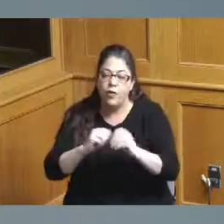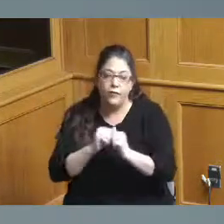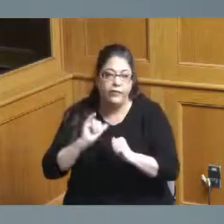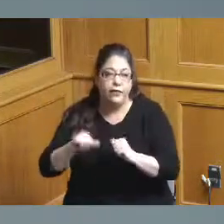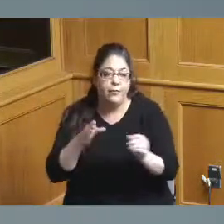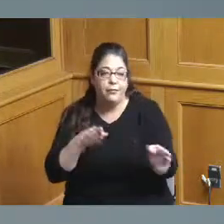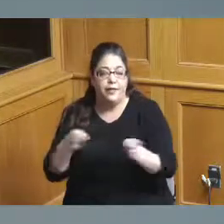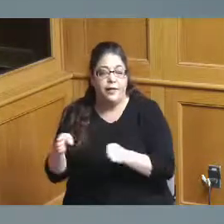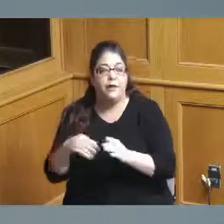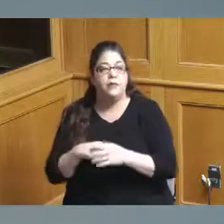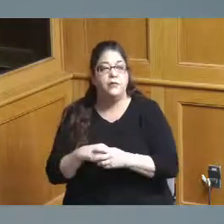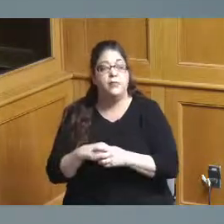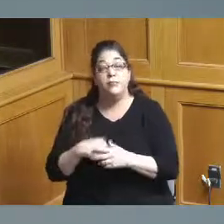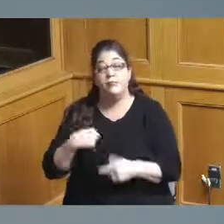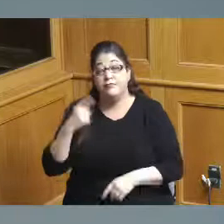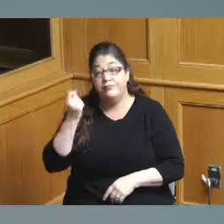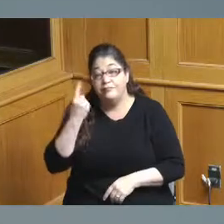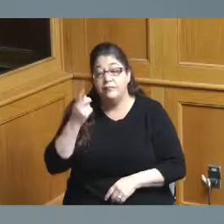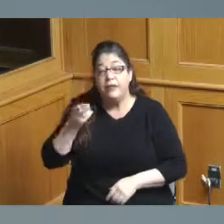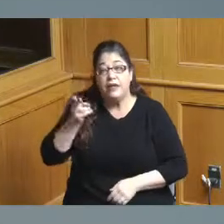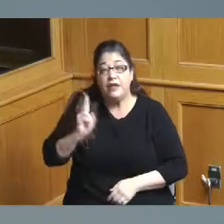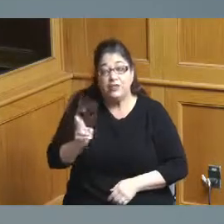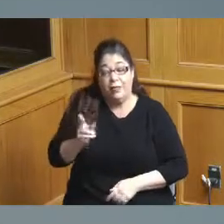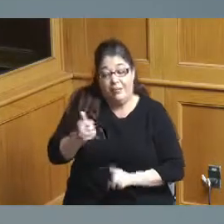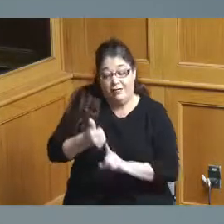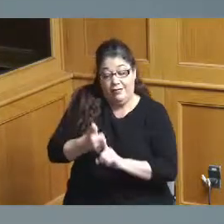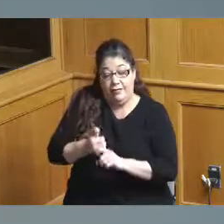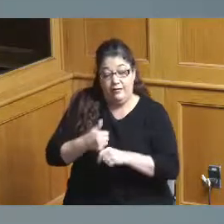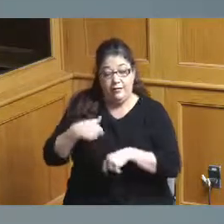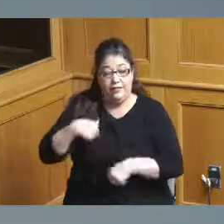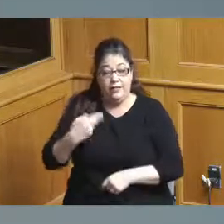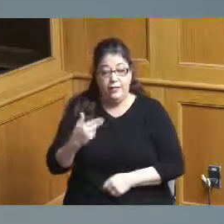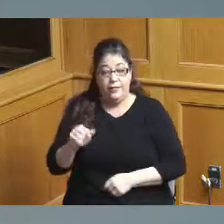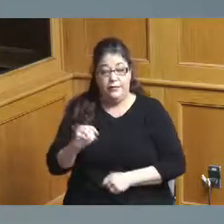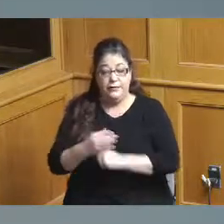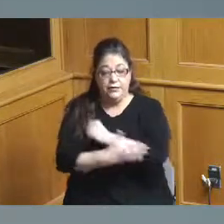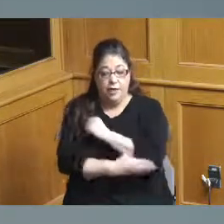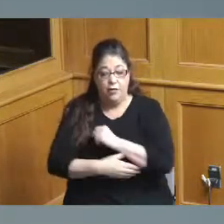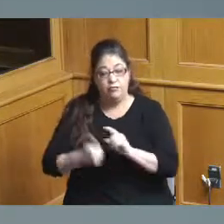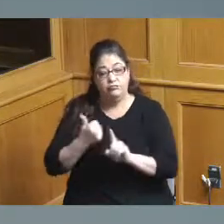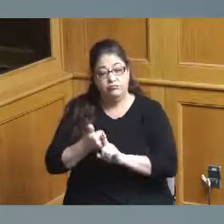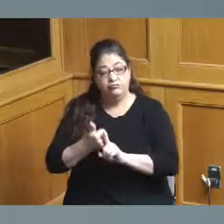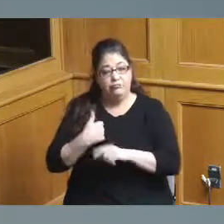just historically the county has been involved going back to the early 2000s and 2006 with the